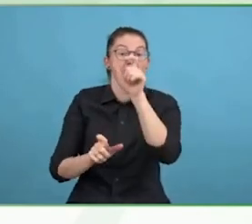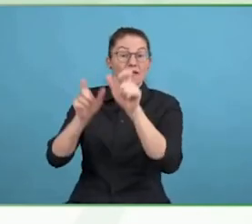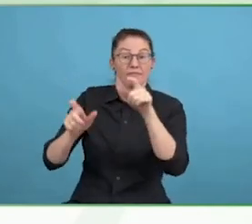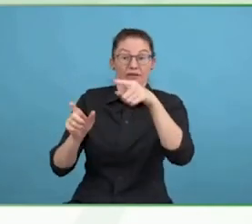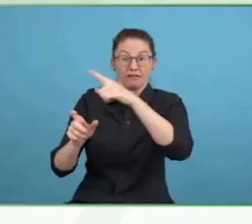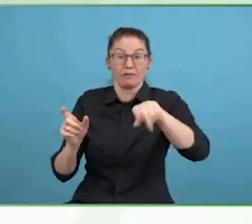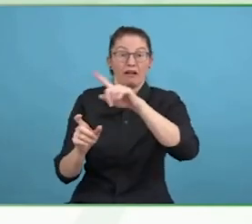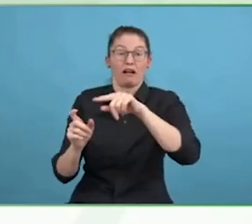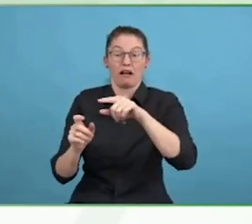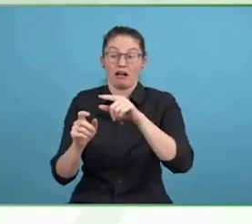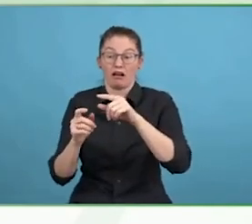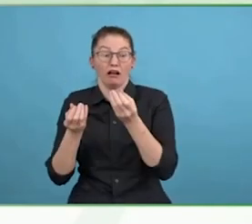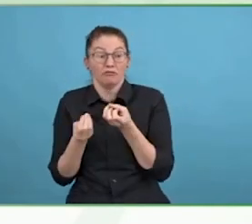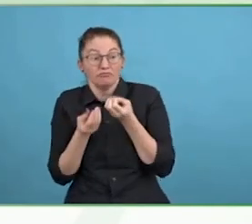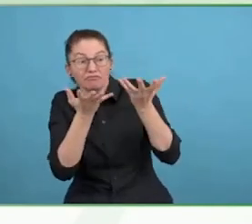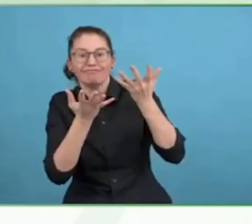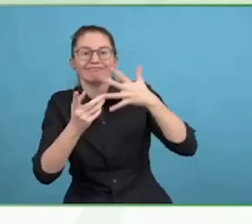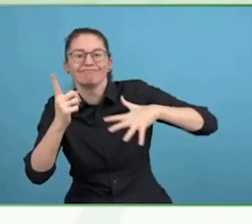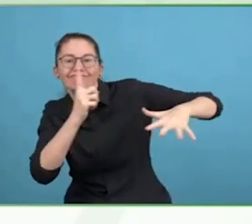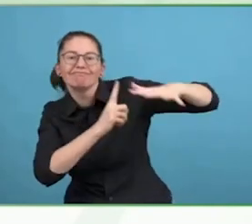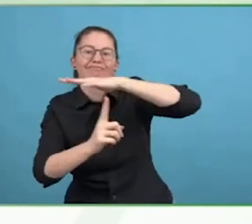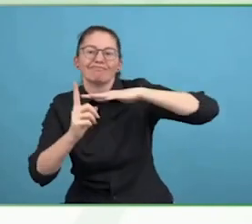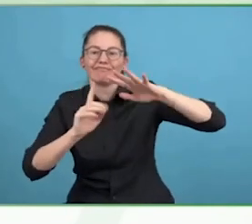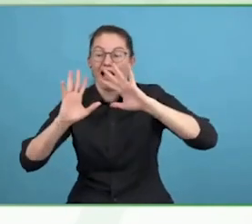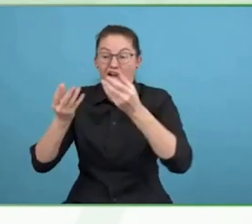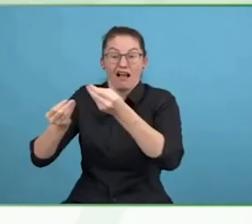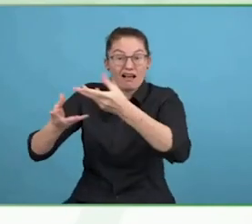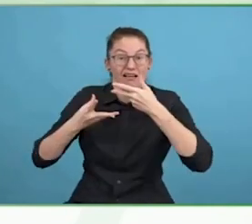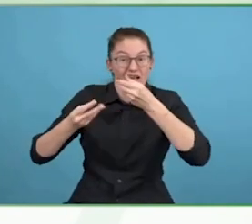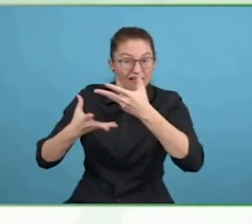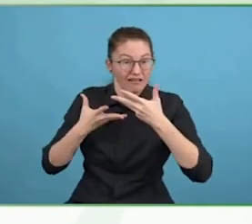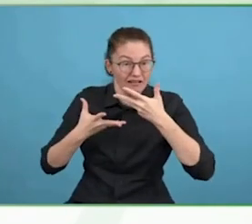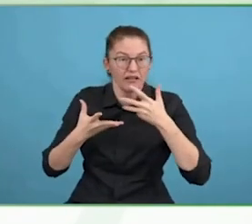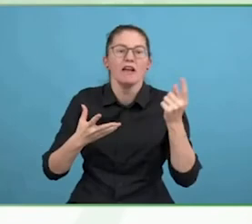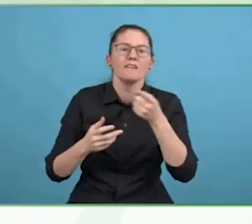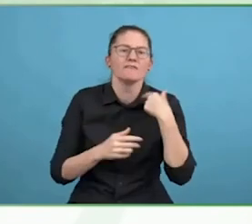Companies that focus in this area, it is estimated, can generate 28%